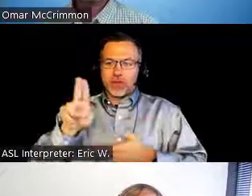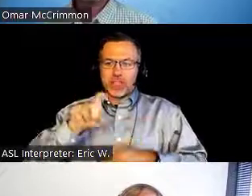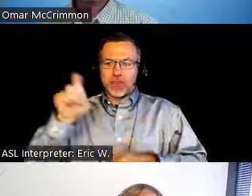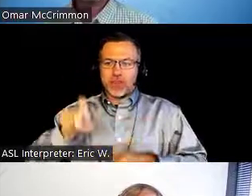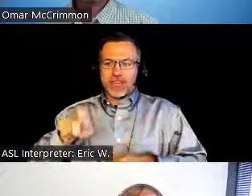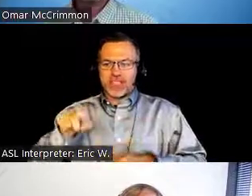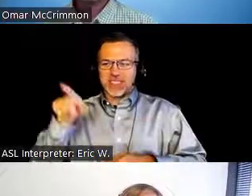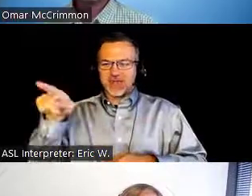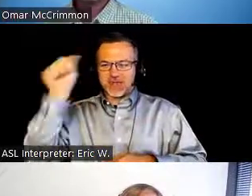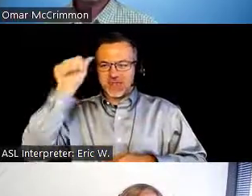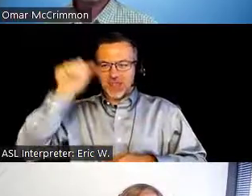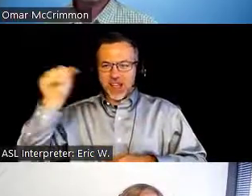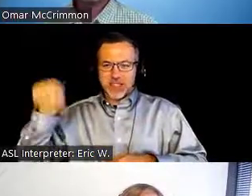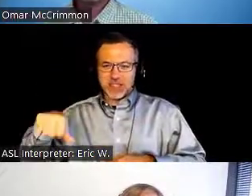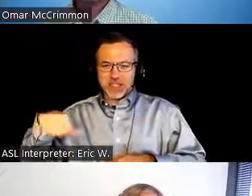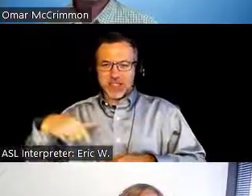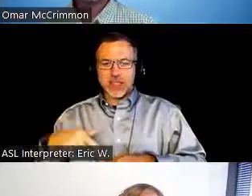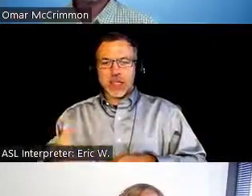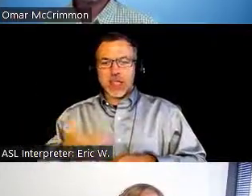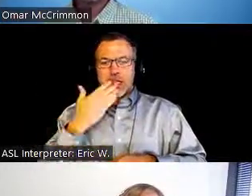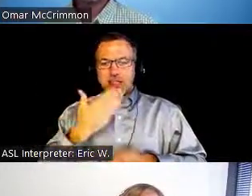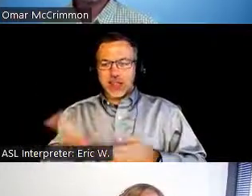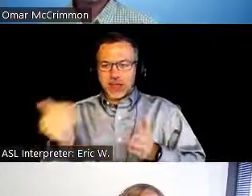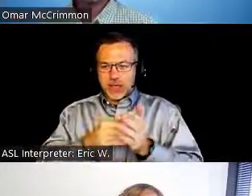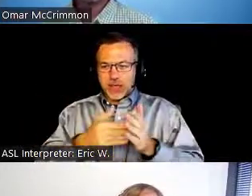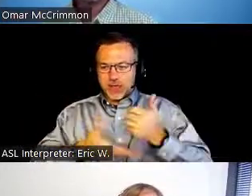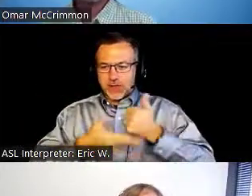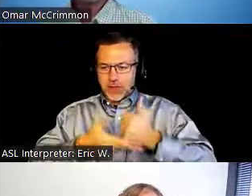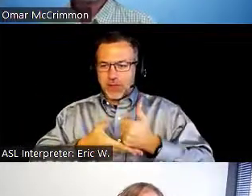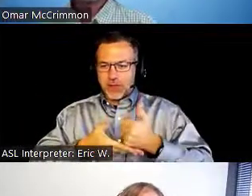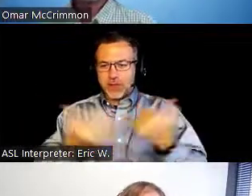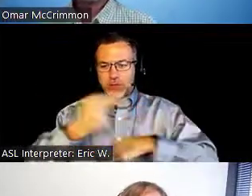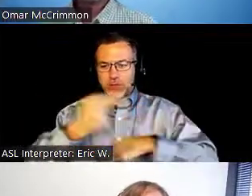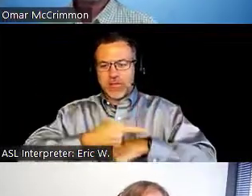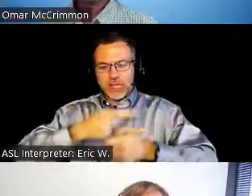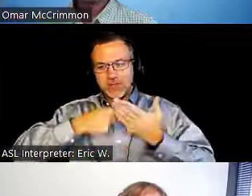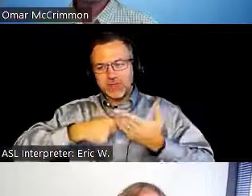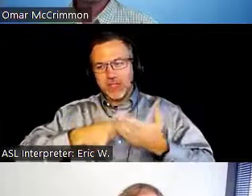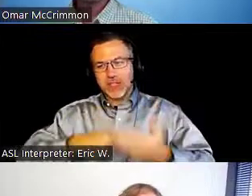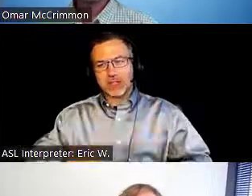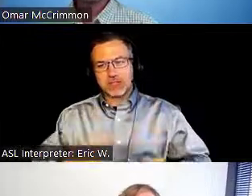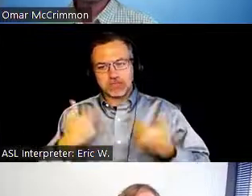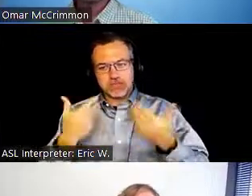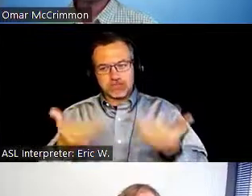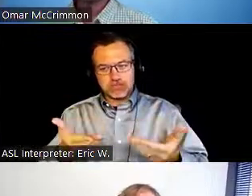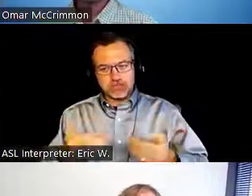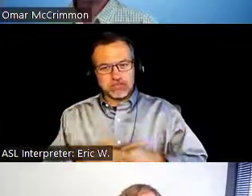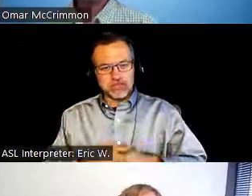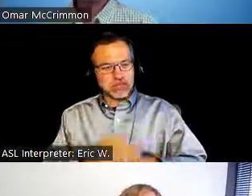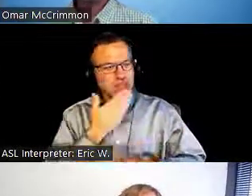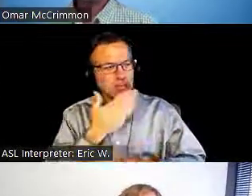Thank you again for helping out with today's discussion. Sarah Powell: Thanks, Omar. Omar McCrimmon: You're quite welcome.